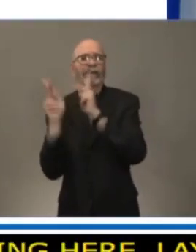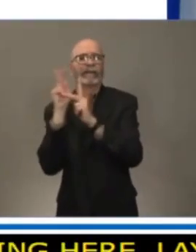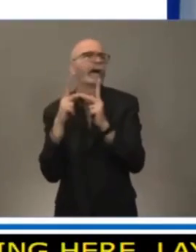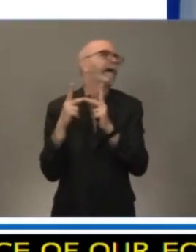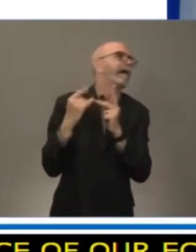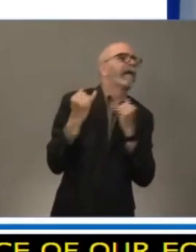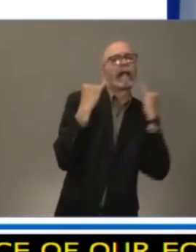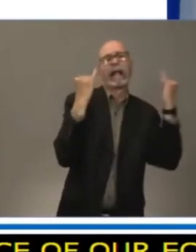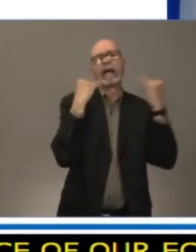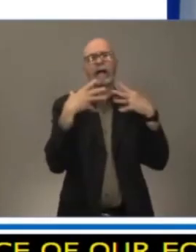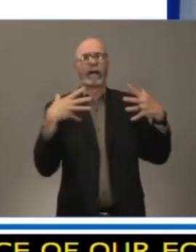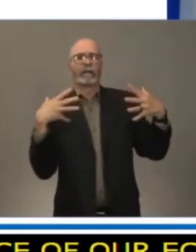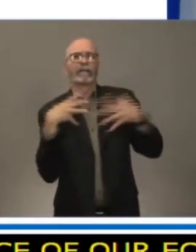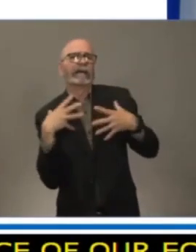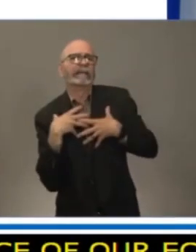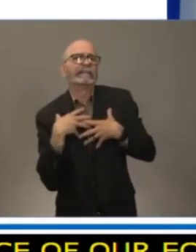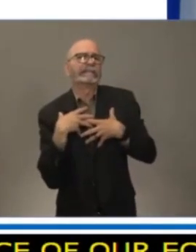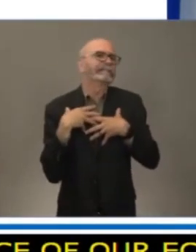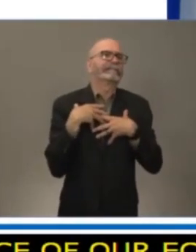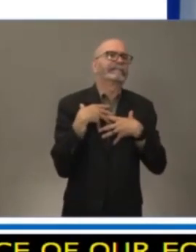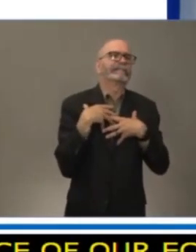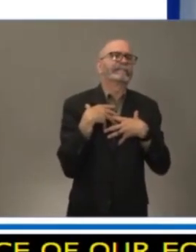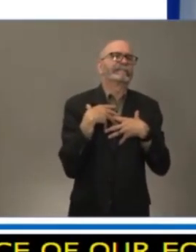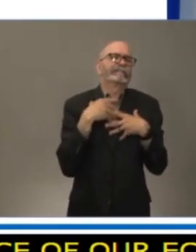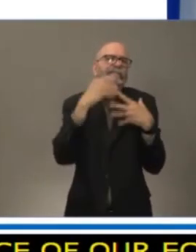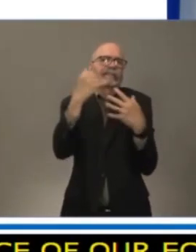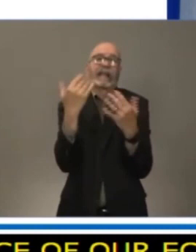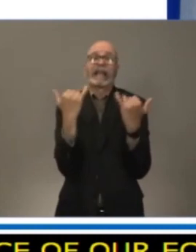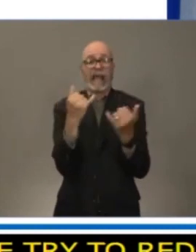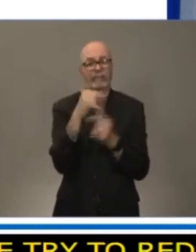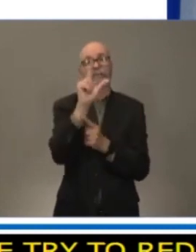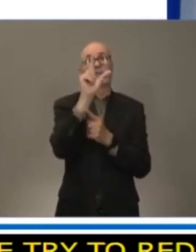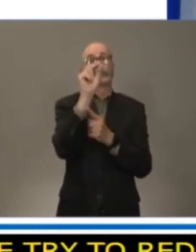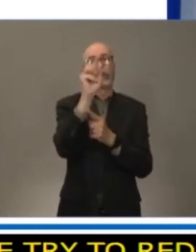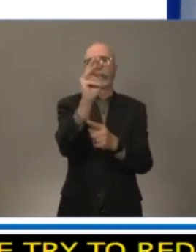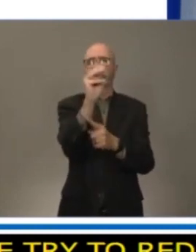dollar worker emergency bridge fund to help the self-employed and those laid